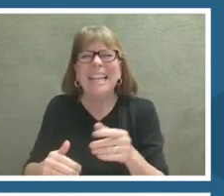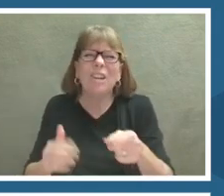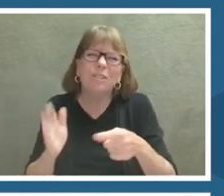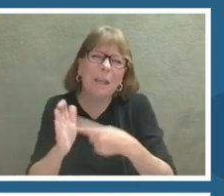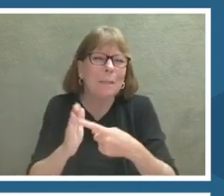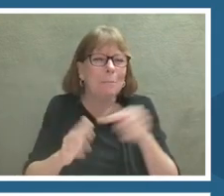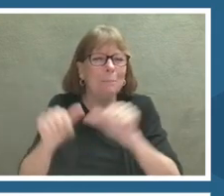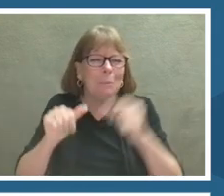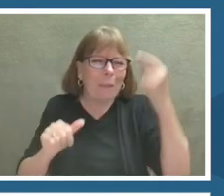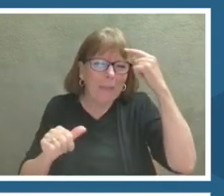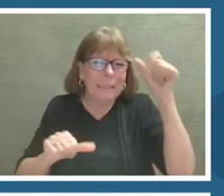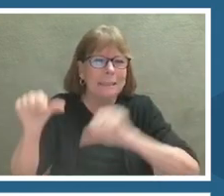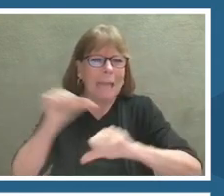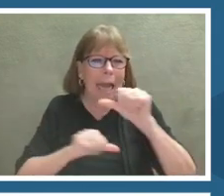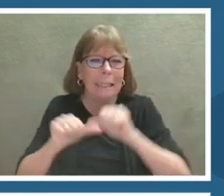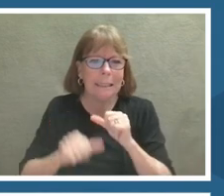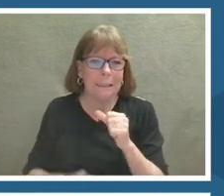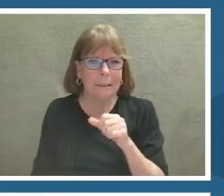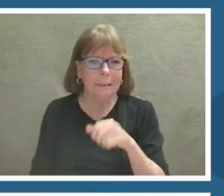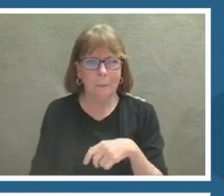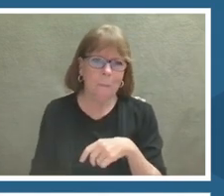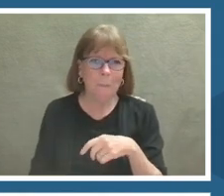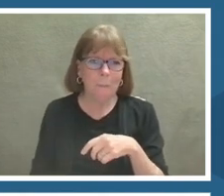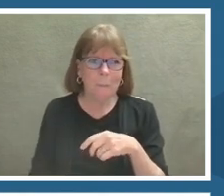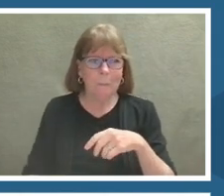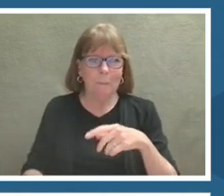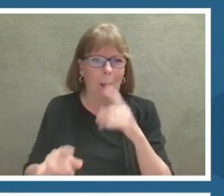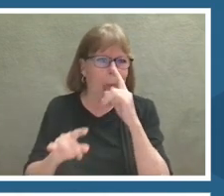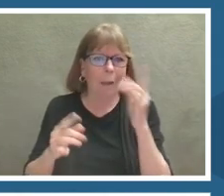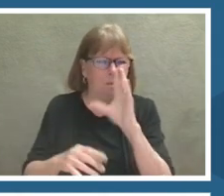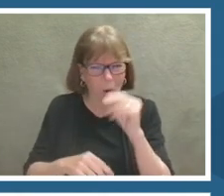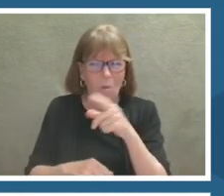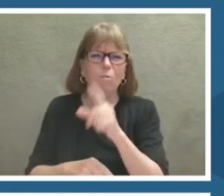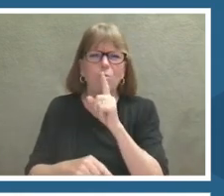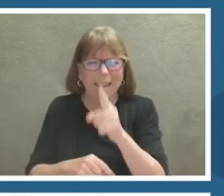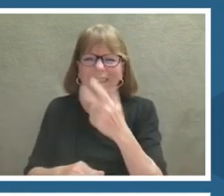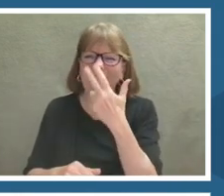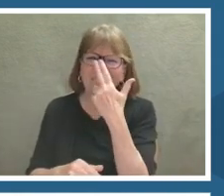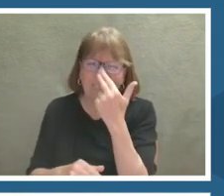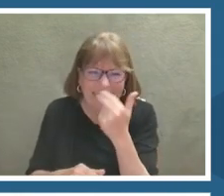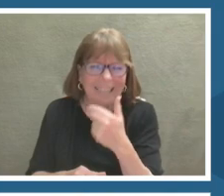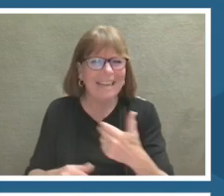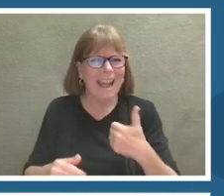I'm going to share a portion of that video in the last little tile so you get the idea